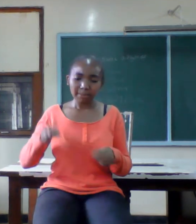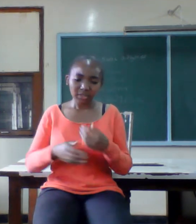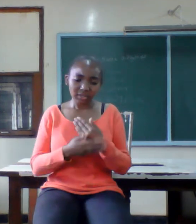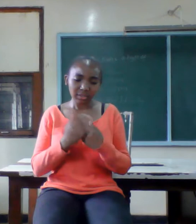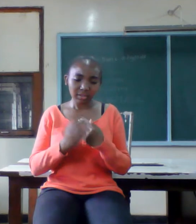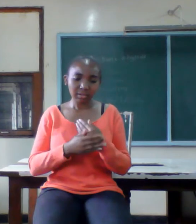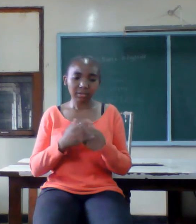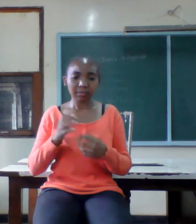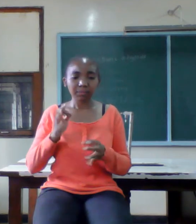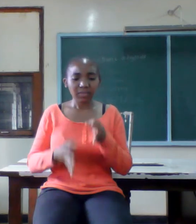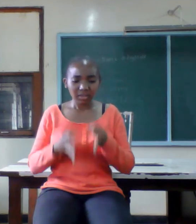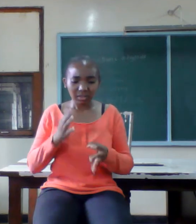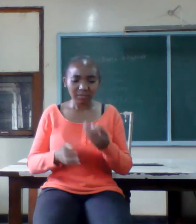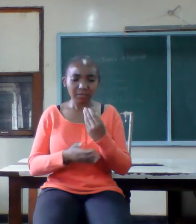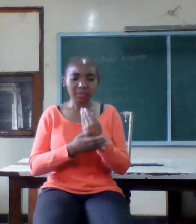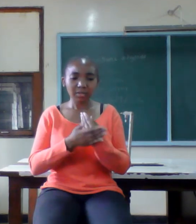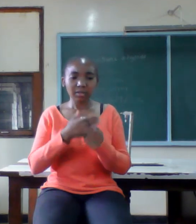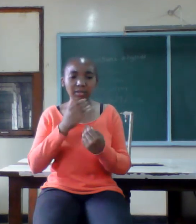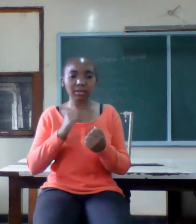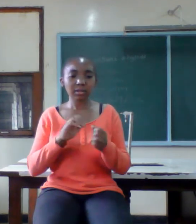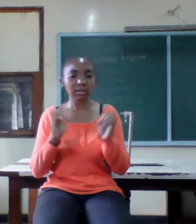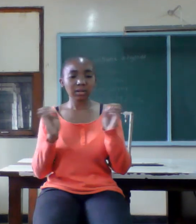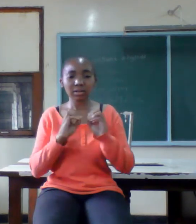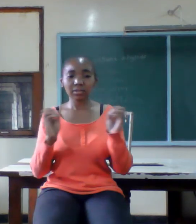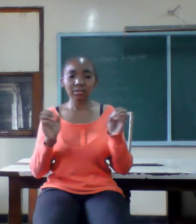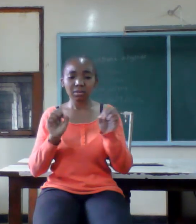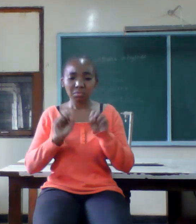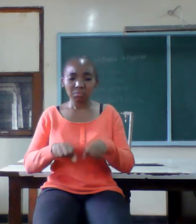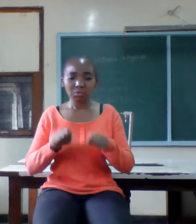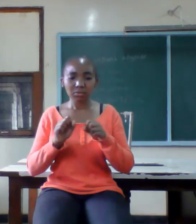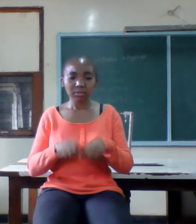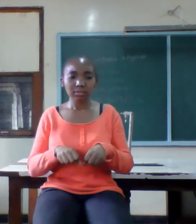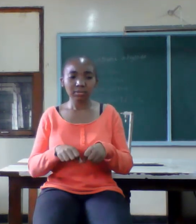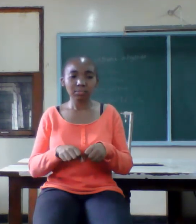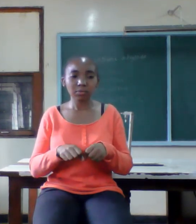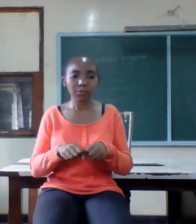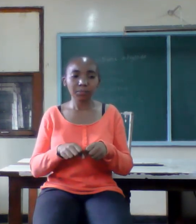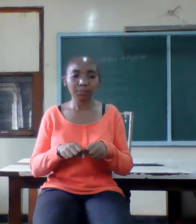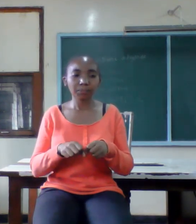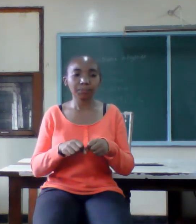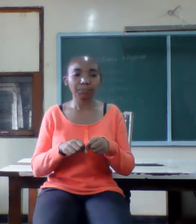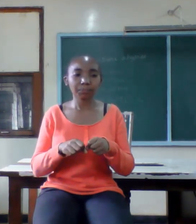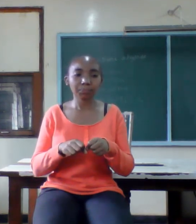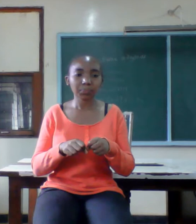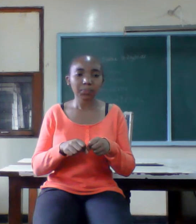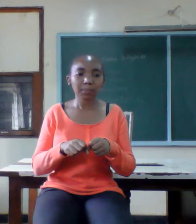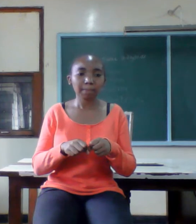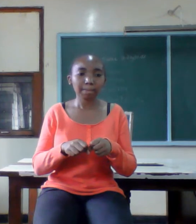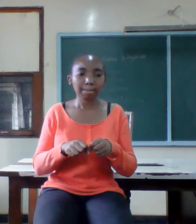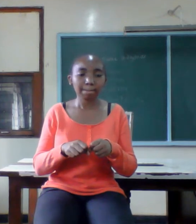is not done it will break down somewhere exposing the owner to the to danger or